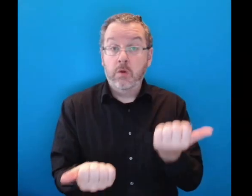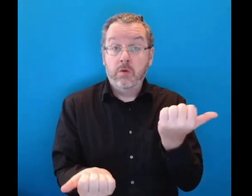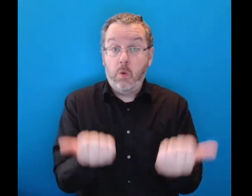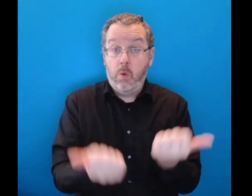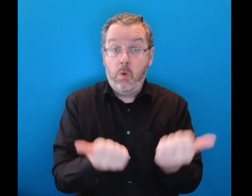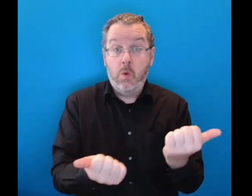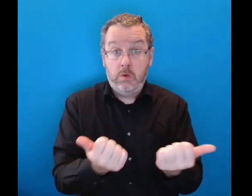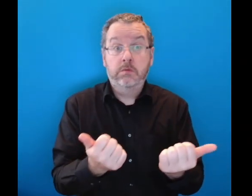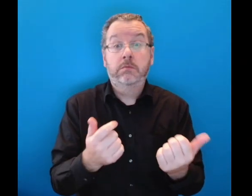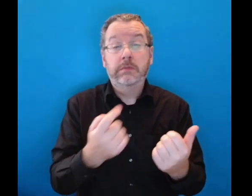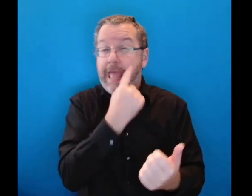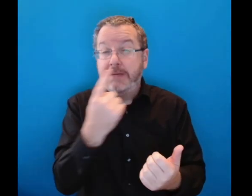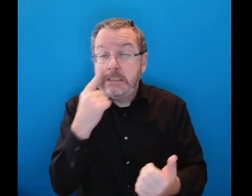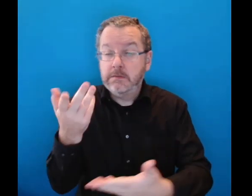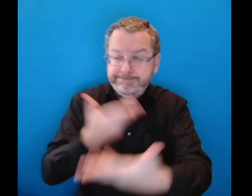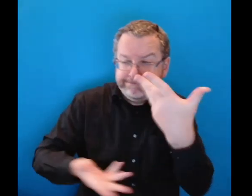Michael was sentenced to three months in prison